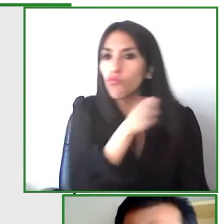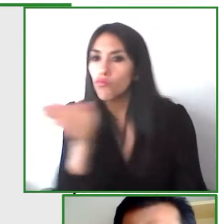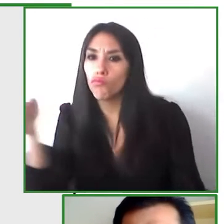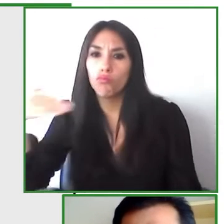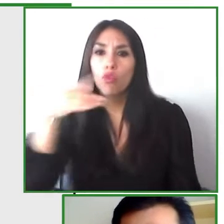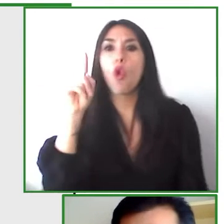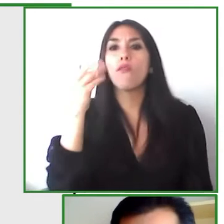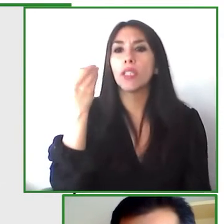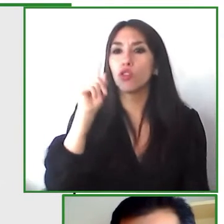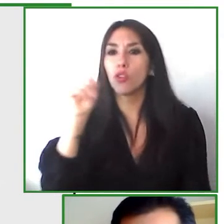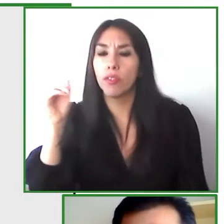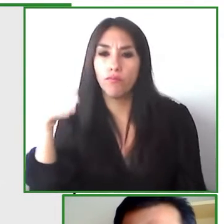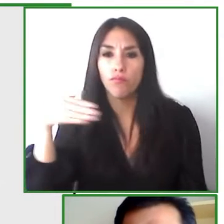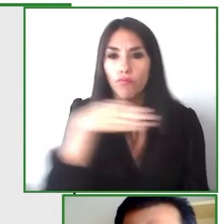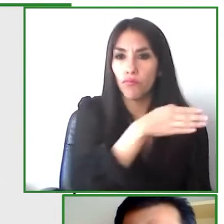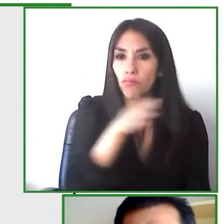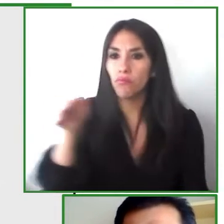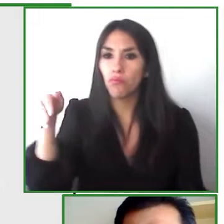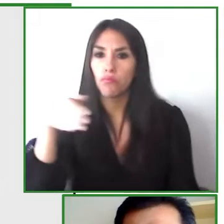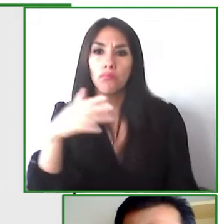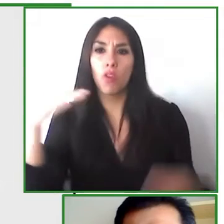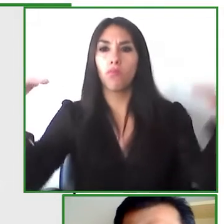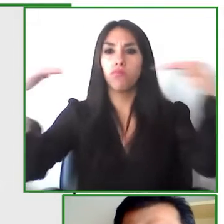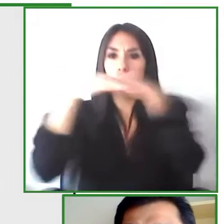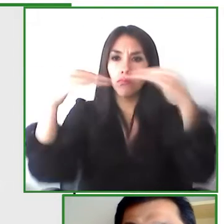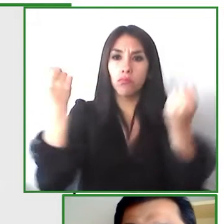crossings and they can receive personalized instructions